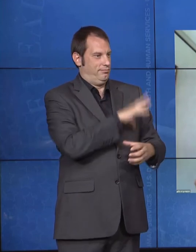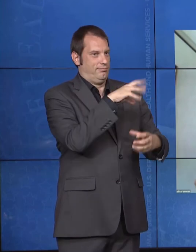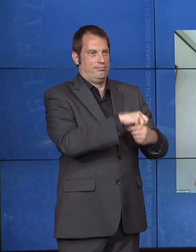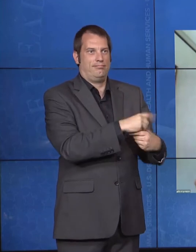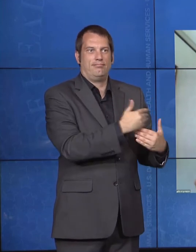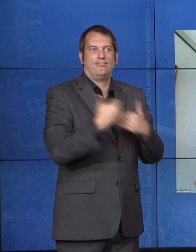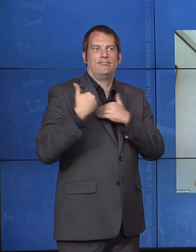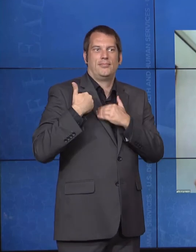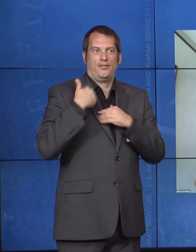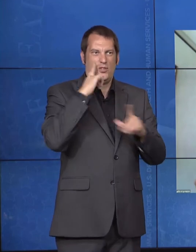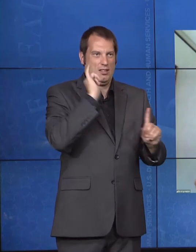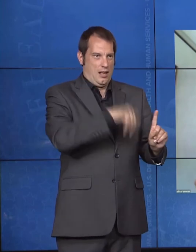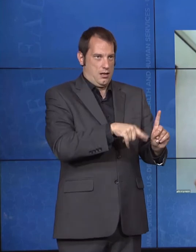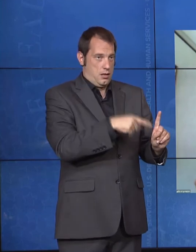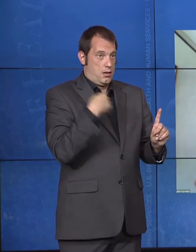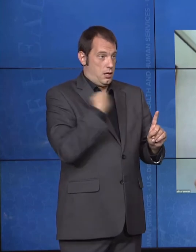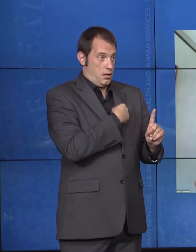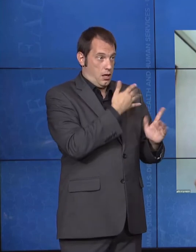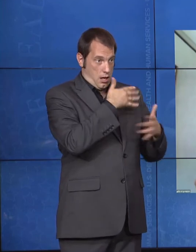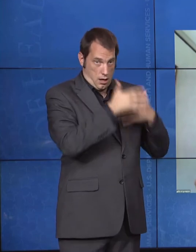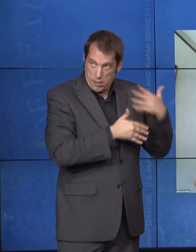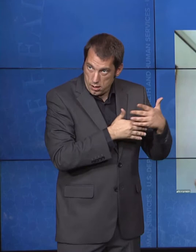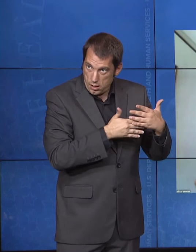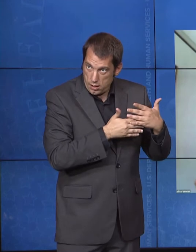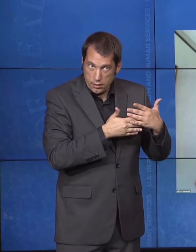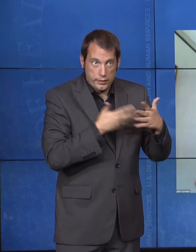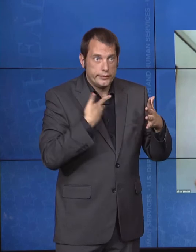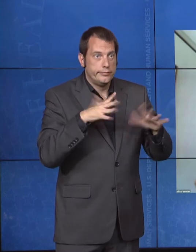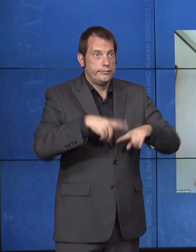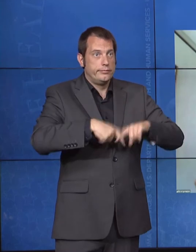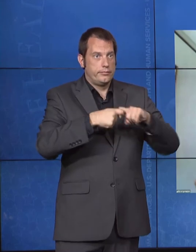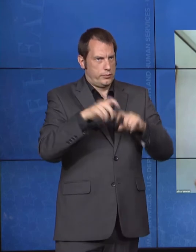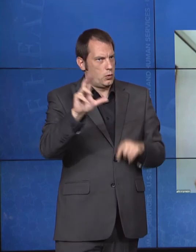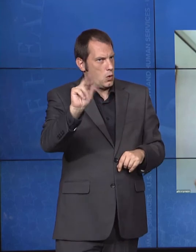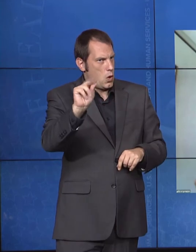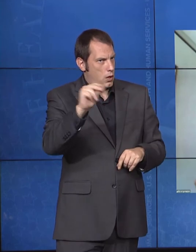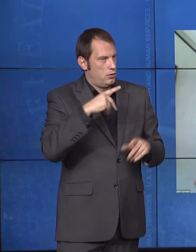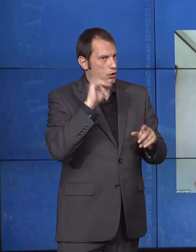differently. Some is virtual, some is with small groups of five, some is getting kids